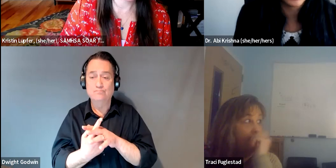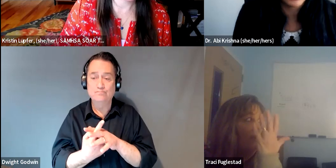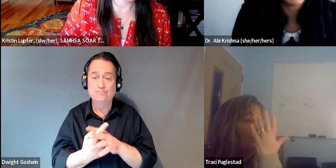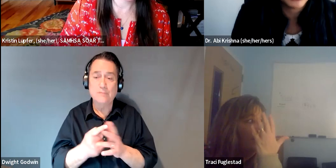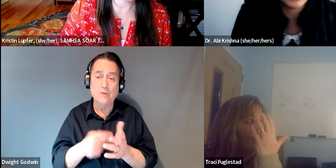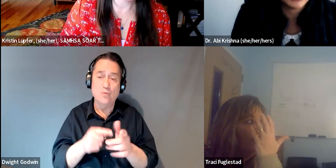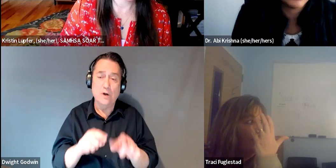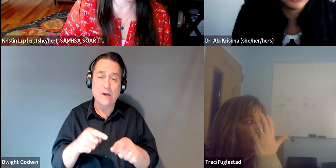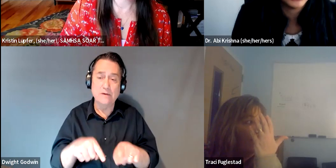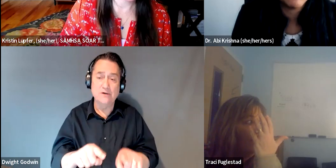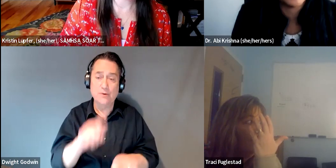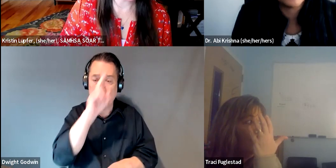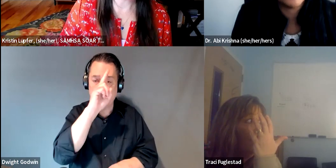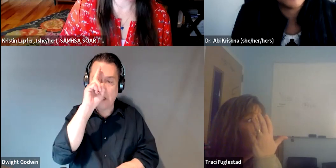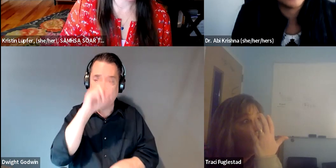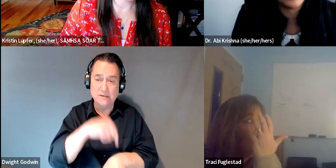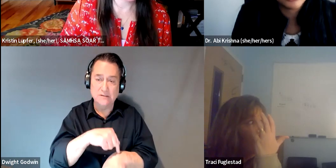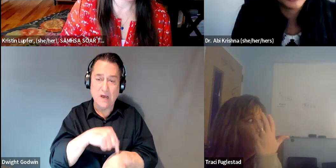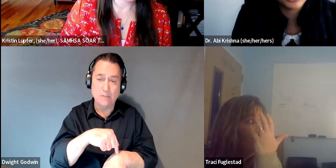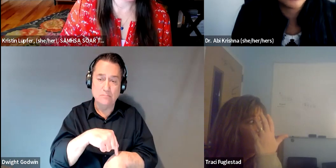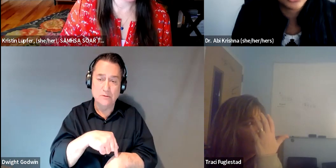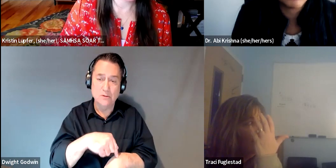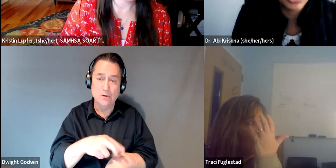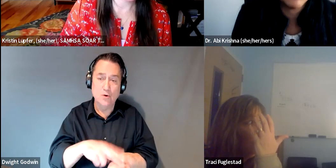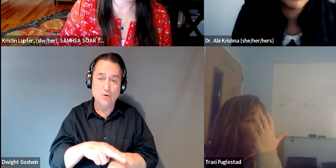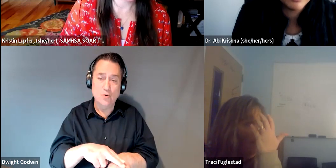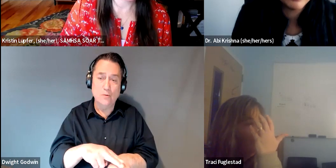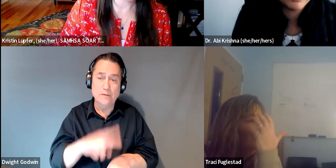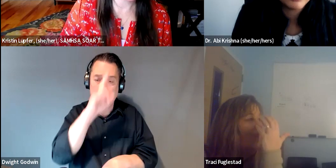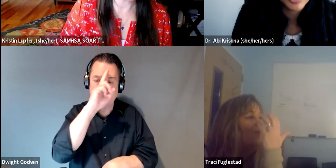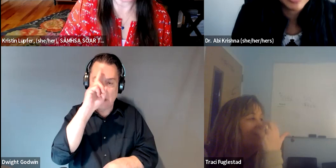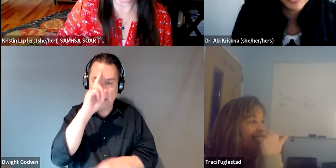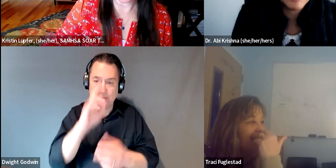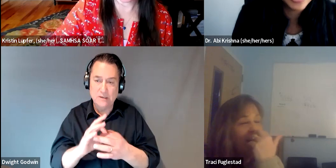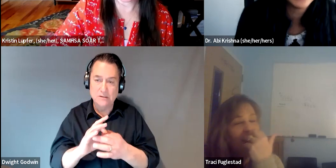during the hospitalization, which is usually in the hospital discharge summary. Hope that helps.